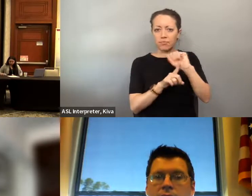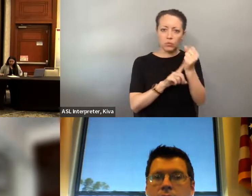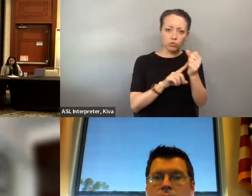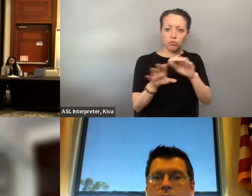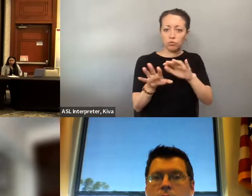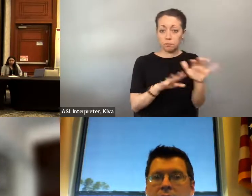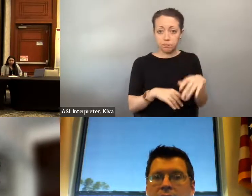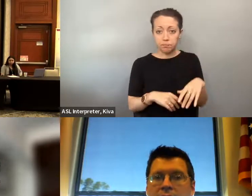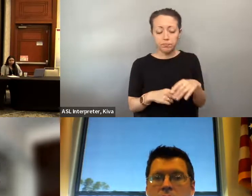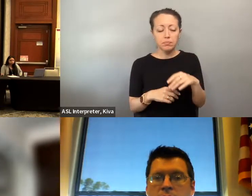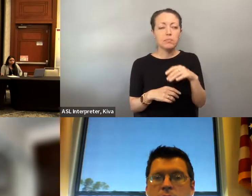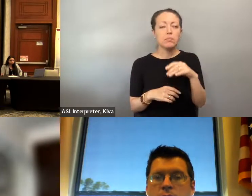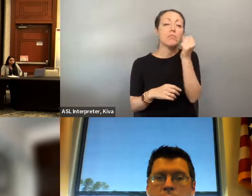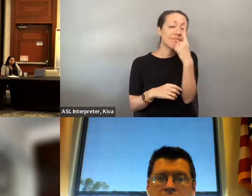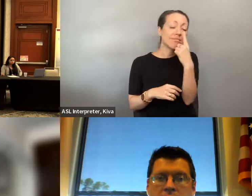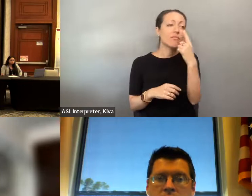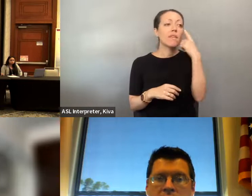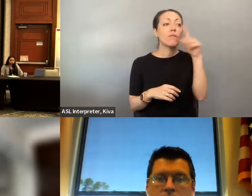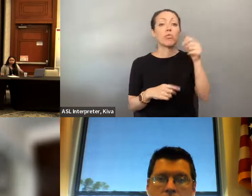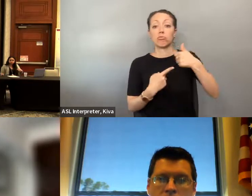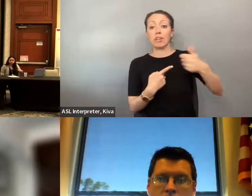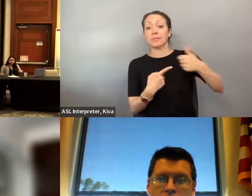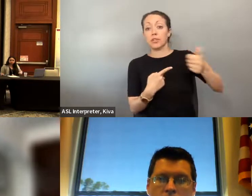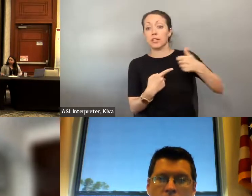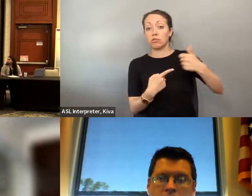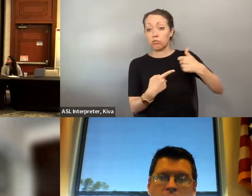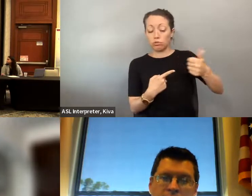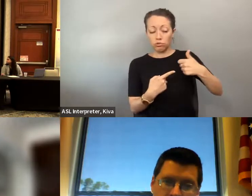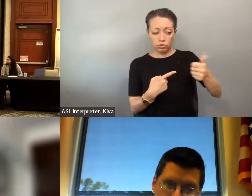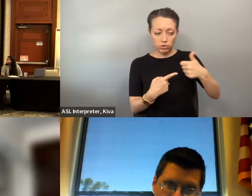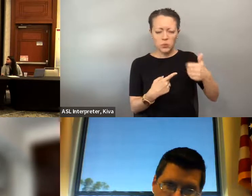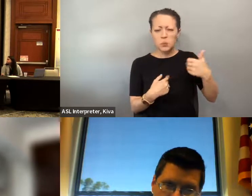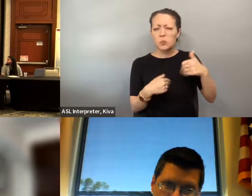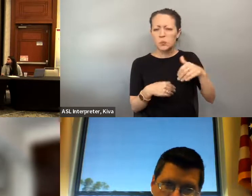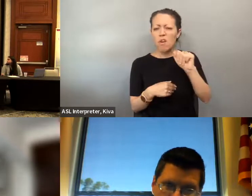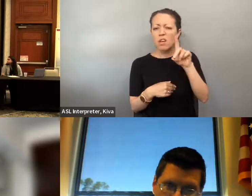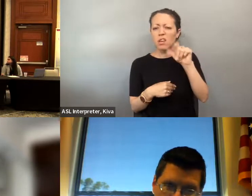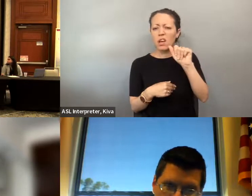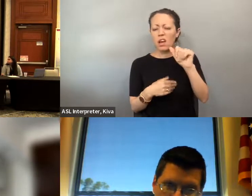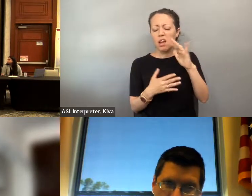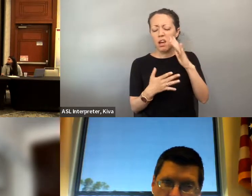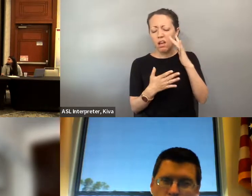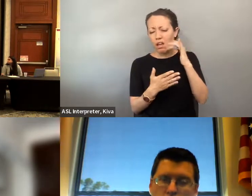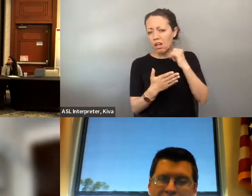addressing public access people with disabilities and various various public places. addressing public access for people with disabilities in